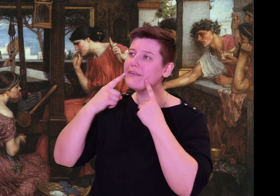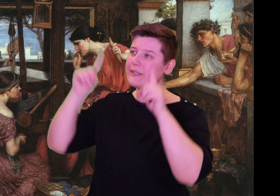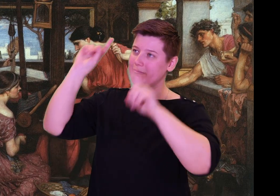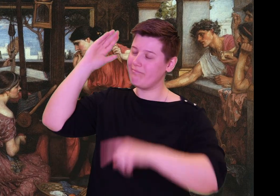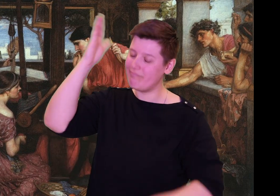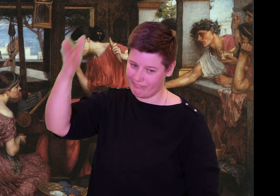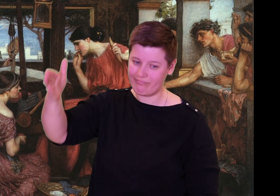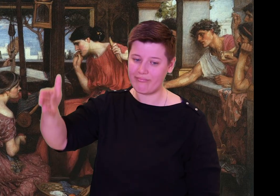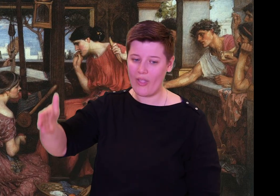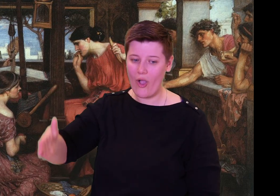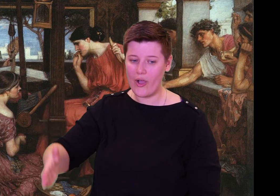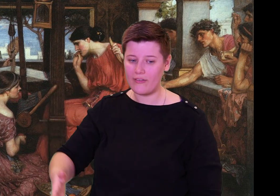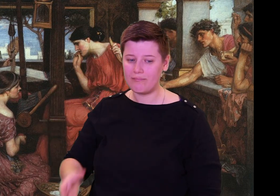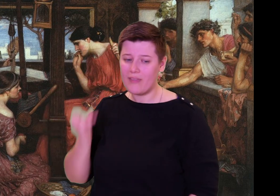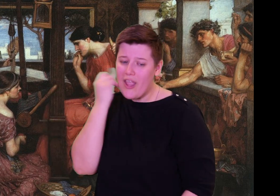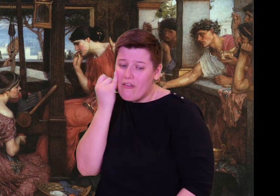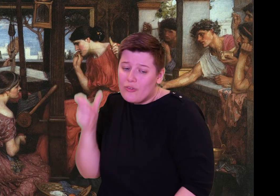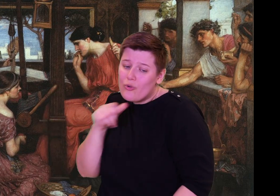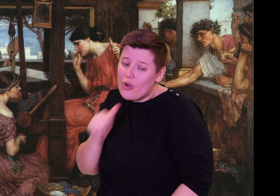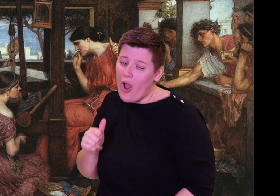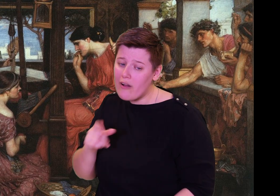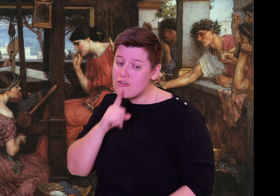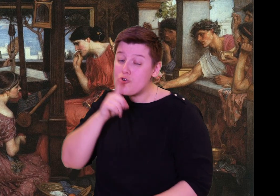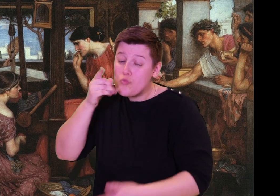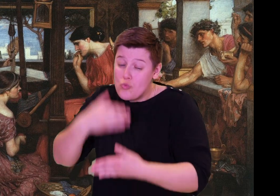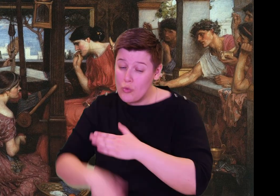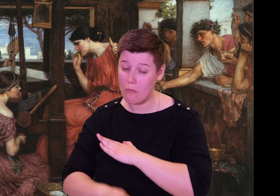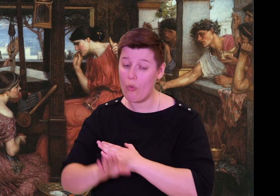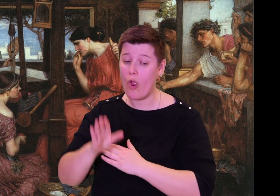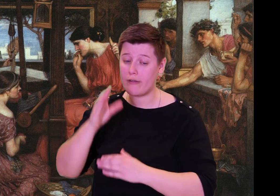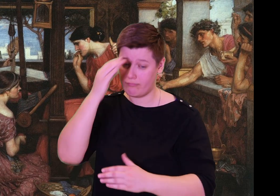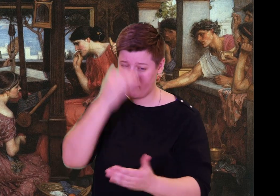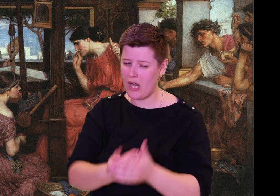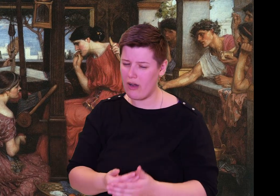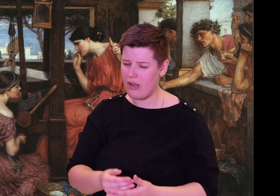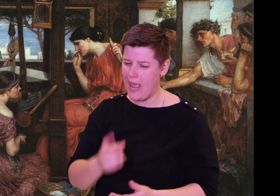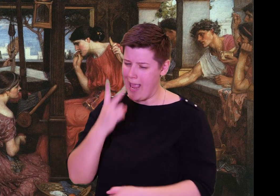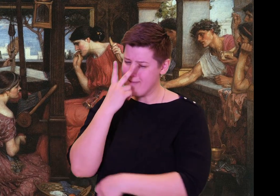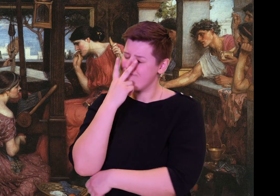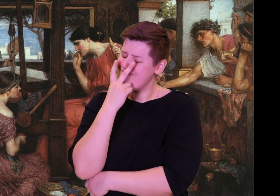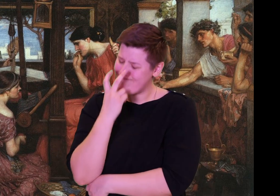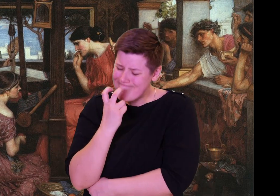If you are not his son by Penelope, I doubt you can achieve what you desire.